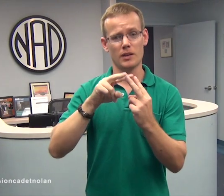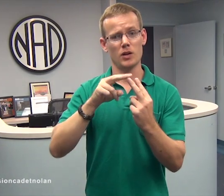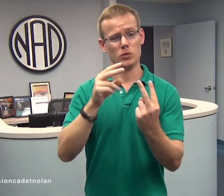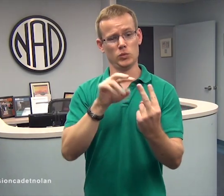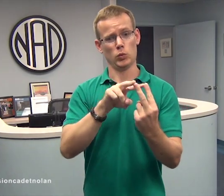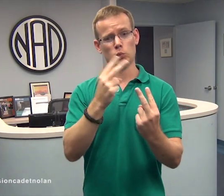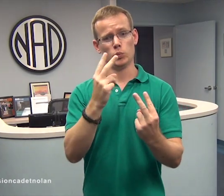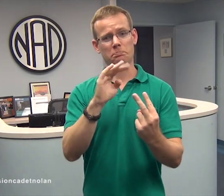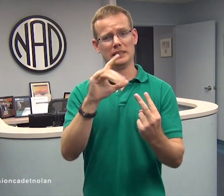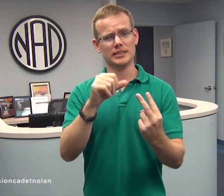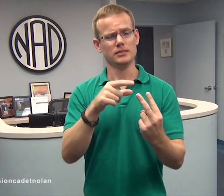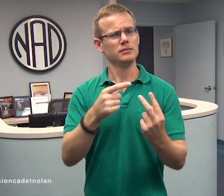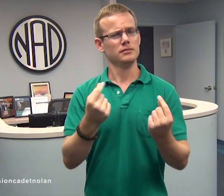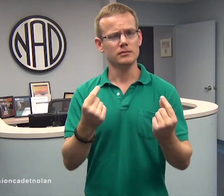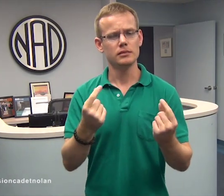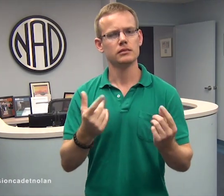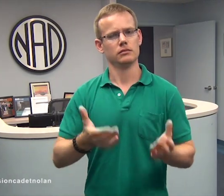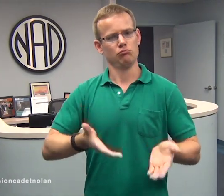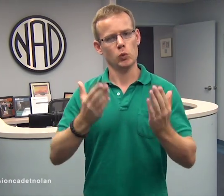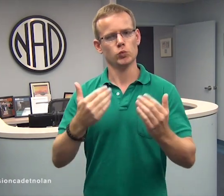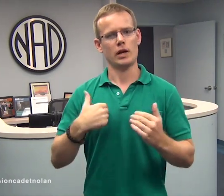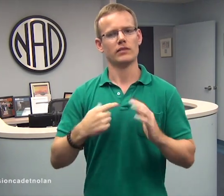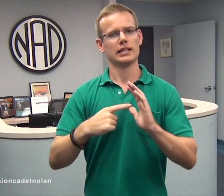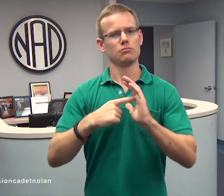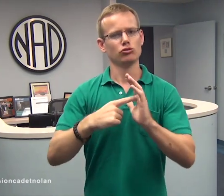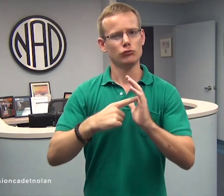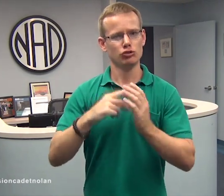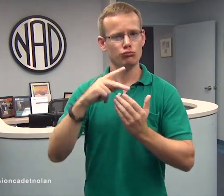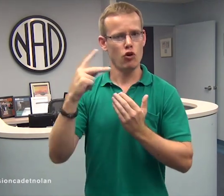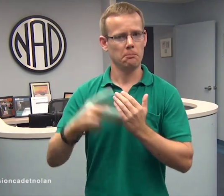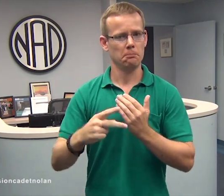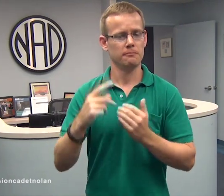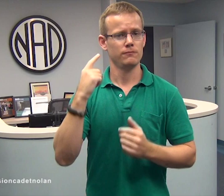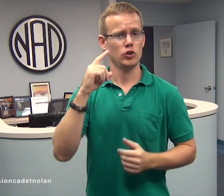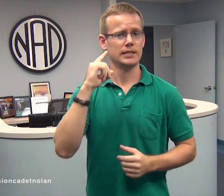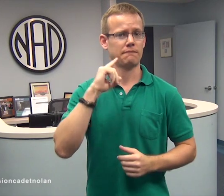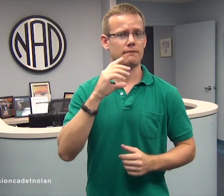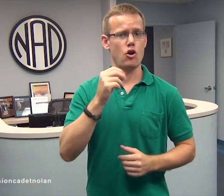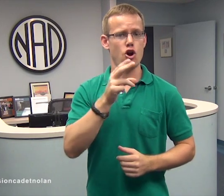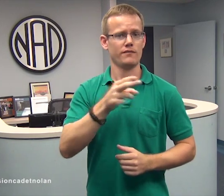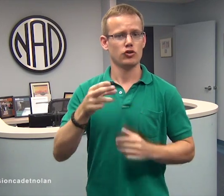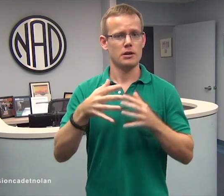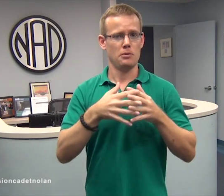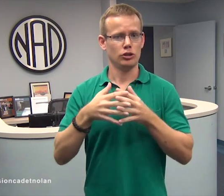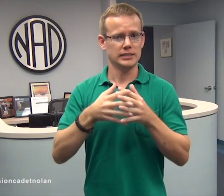The bills provide for a demonstration program for deaf and hard of hearing Americans